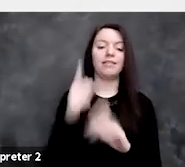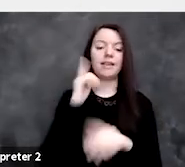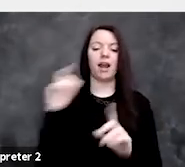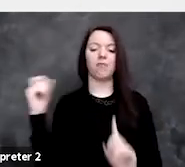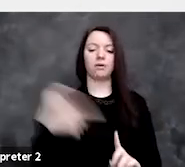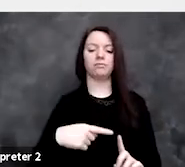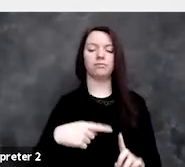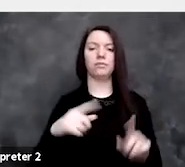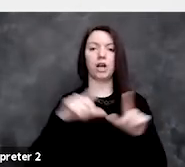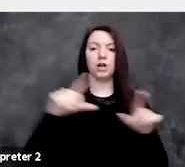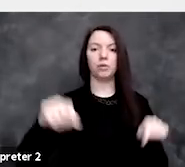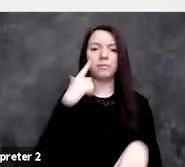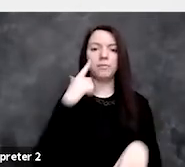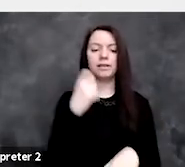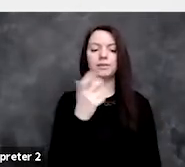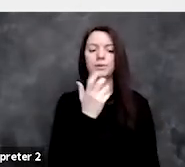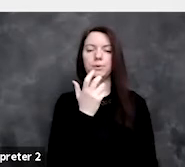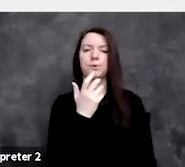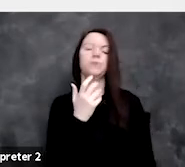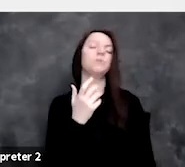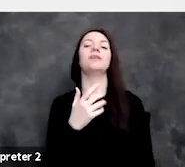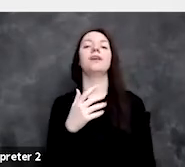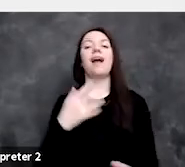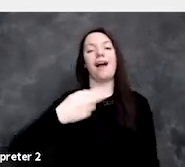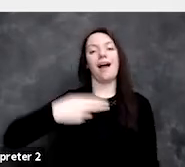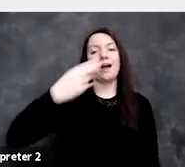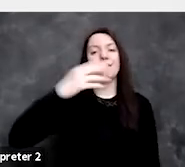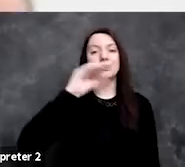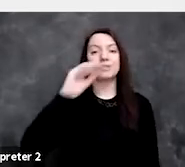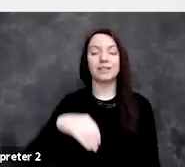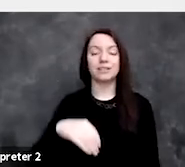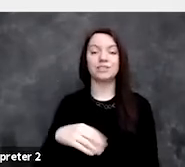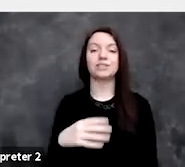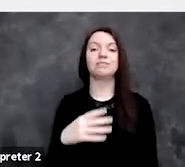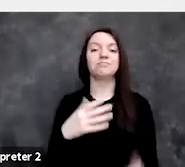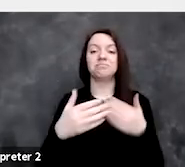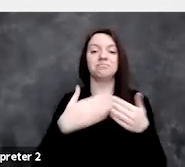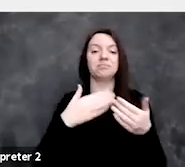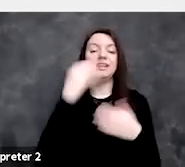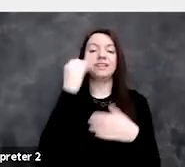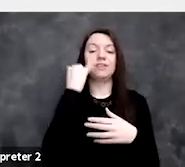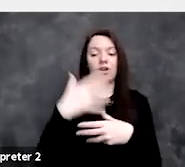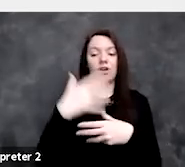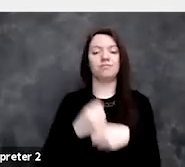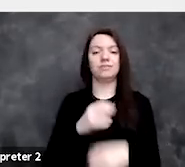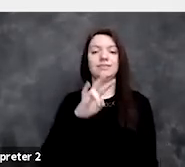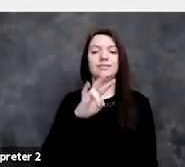because they've found, in a high percentage of the time, even if you receive a 75 cent off coupon,